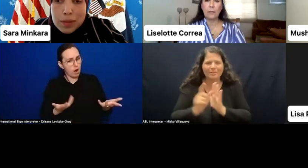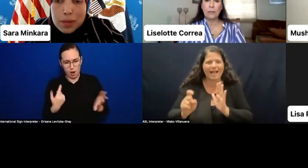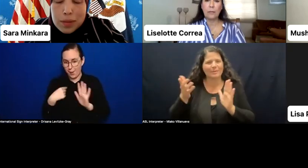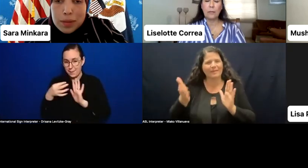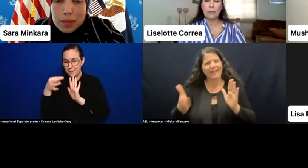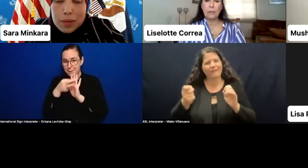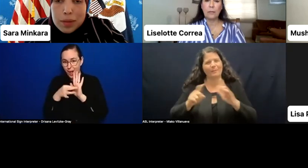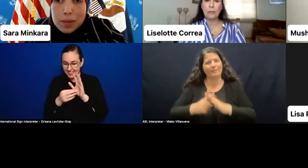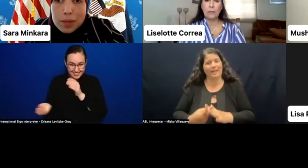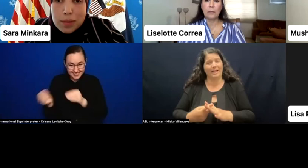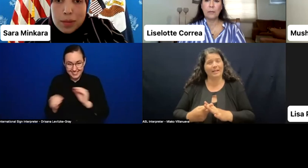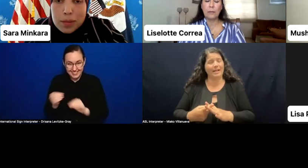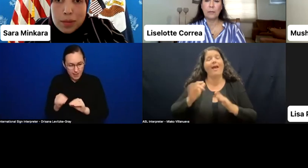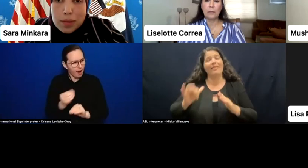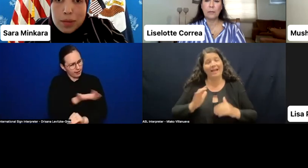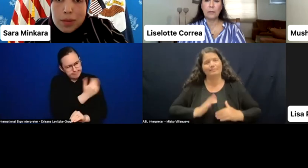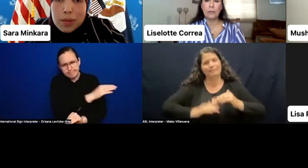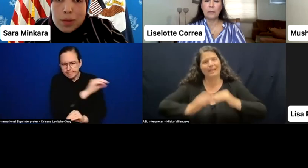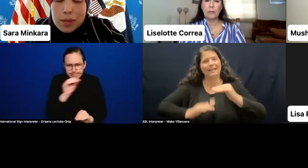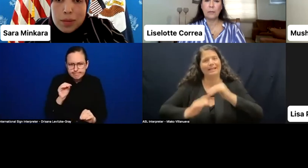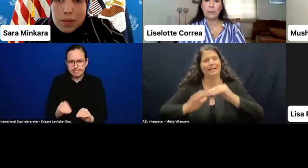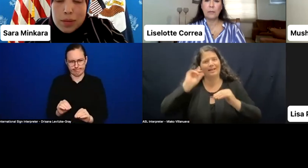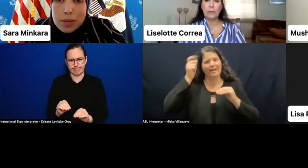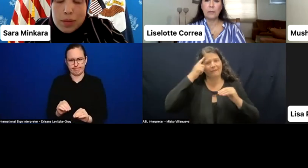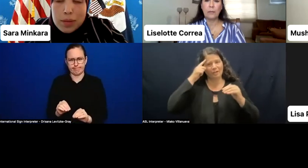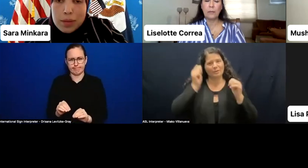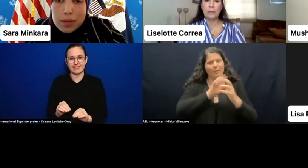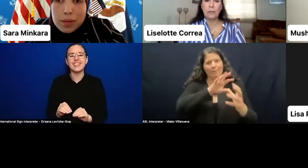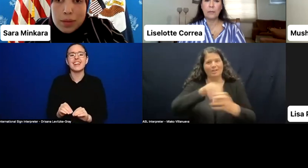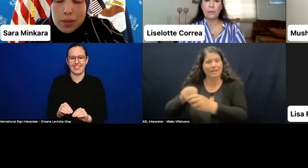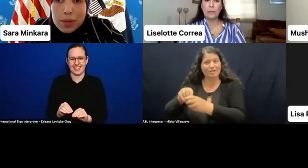that is key to countering authoritarianism.